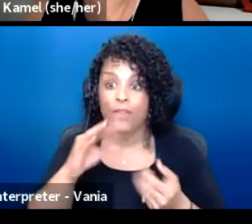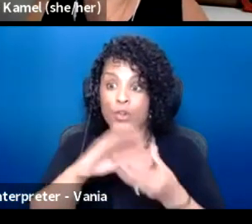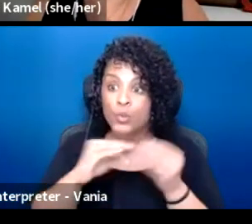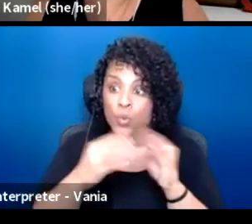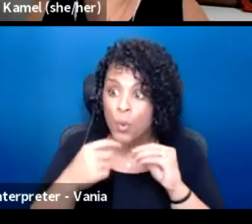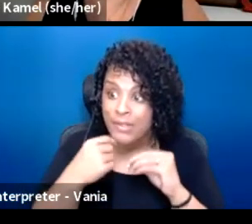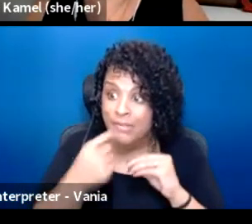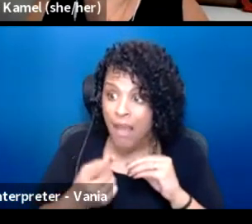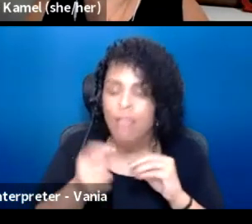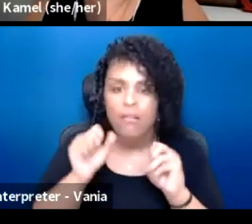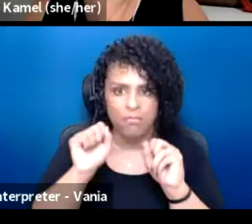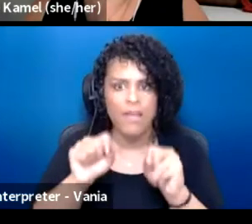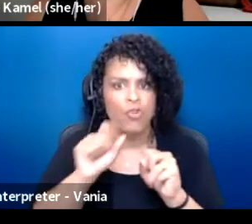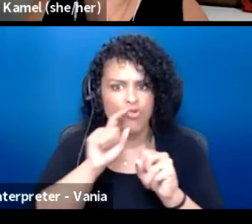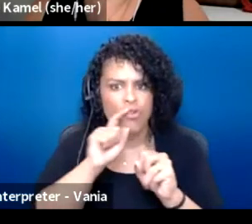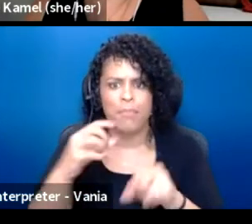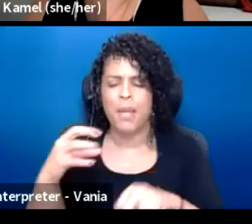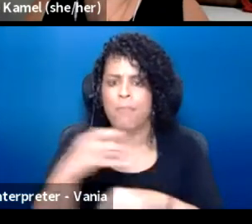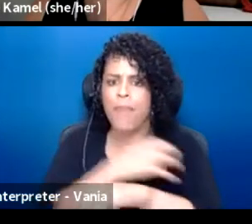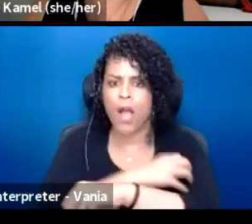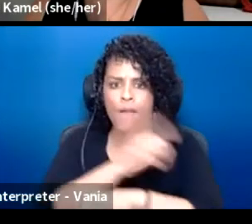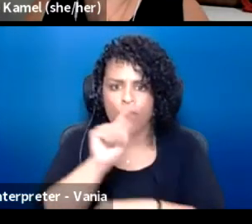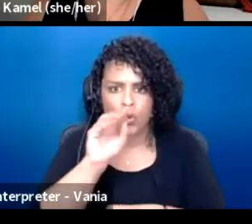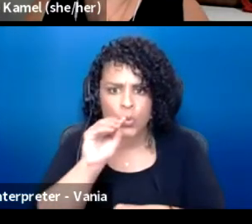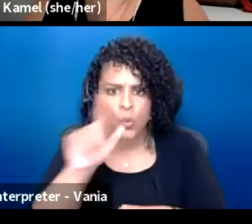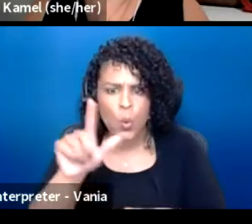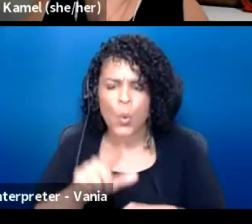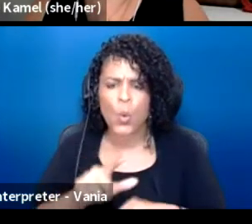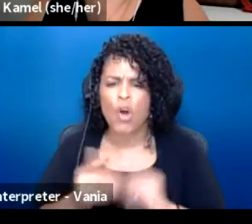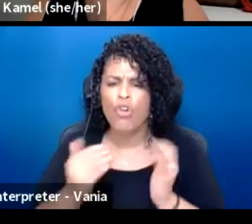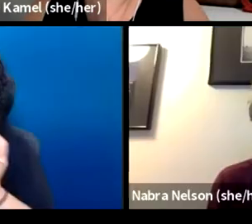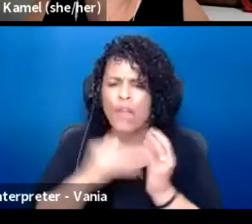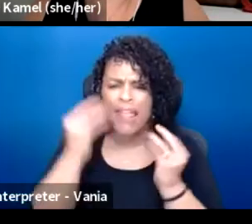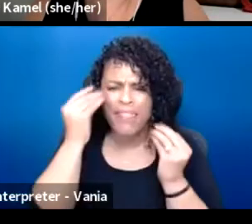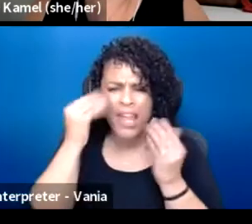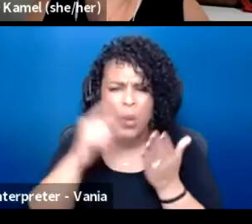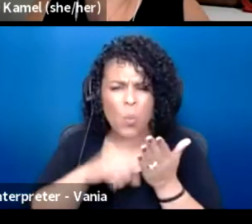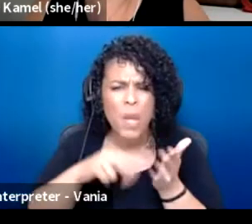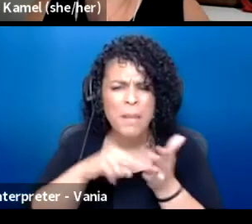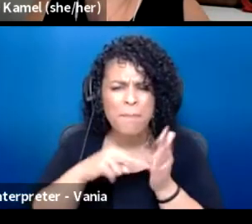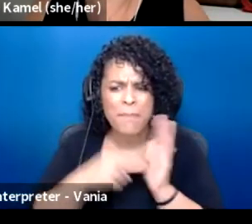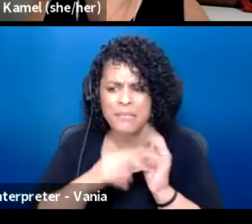can really be a powerful tool in rethinking what it means to teach in schools.